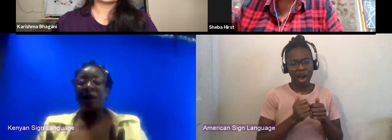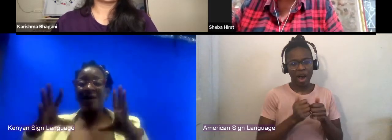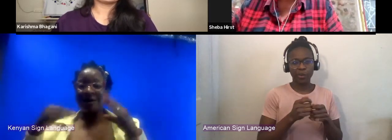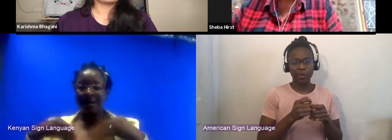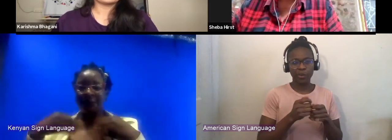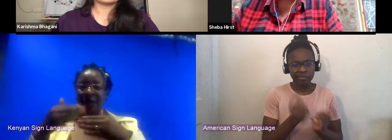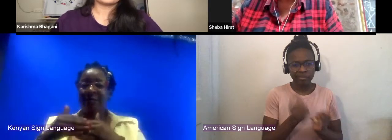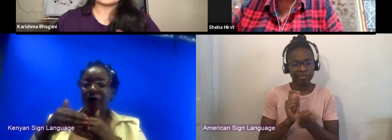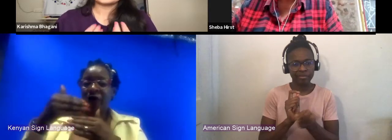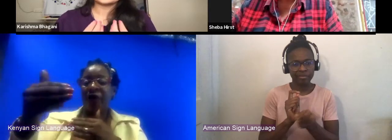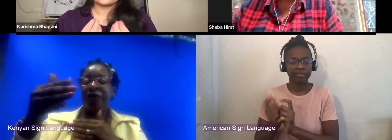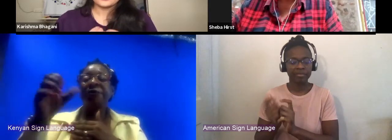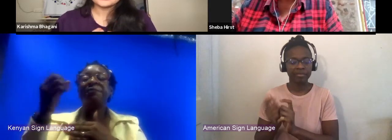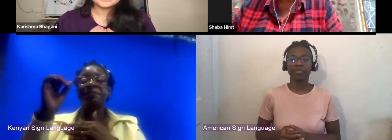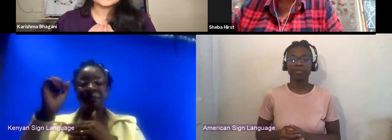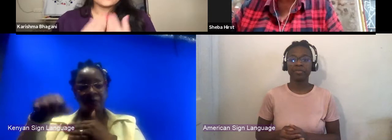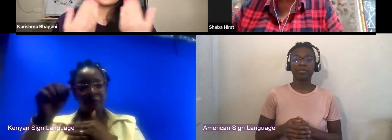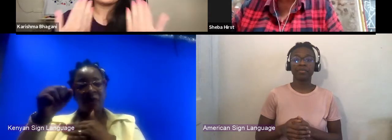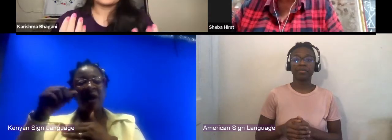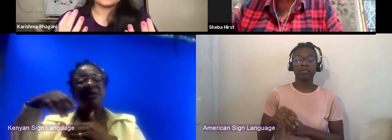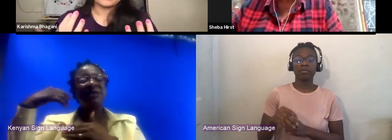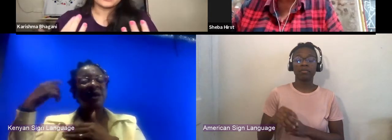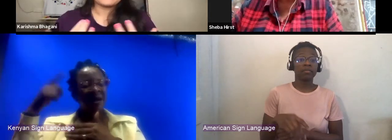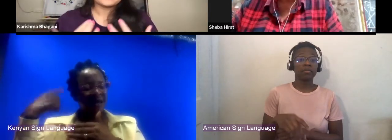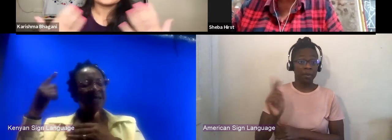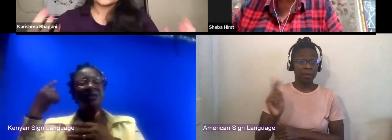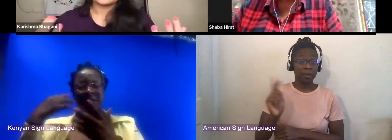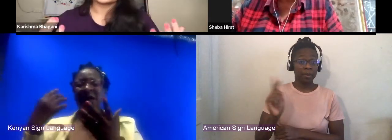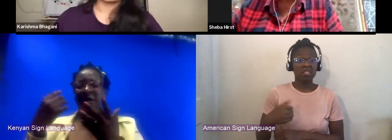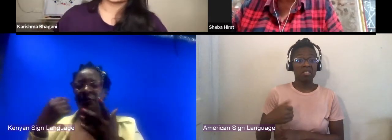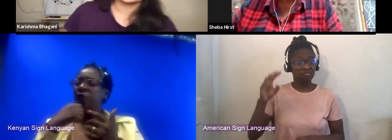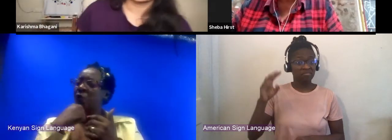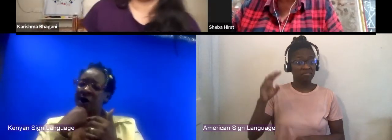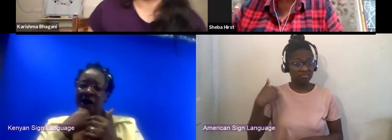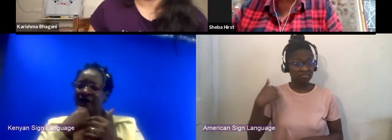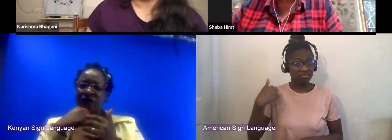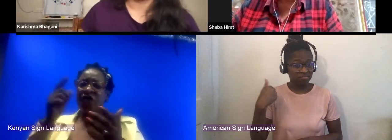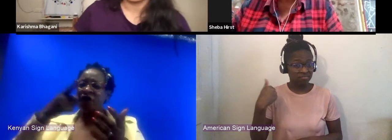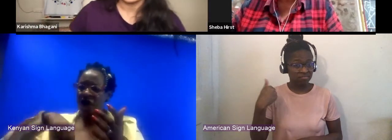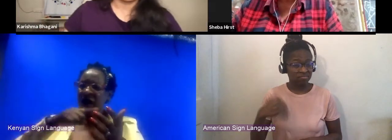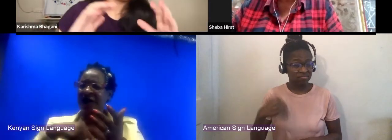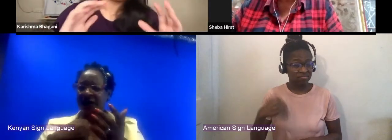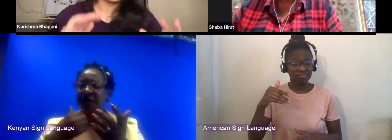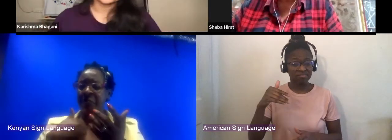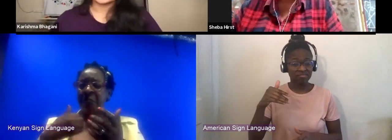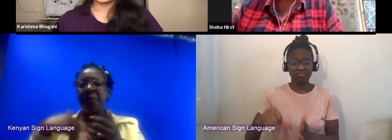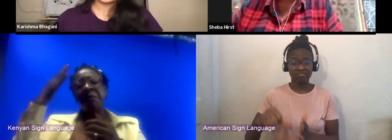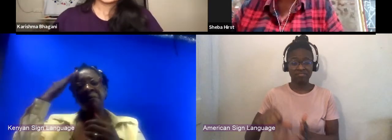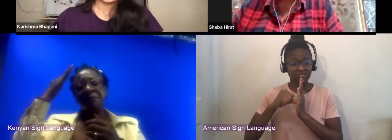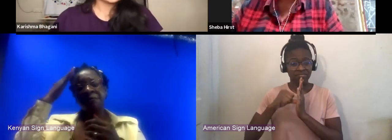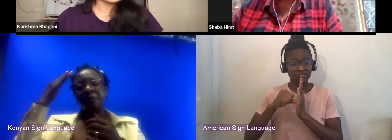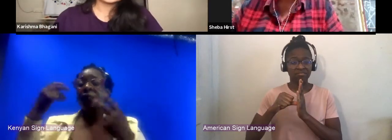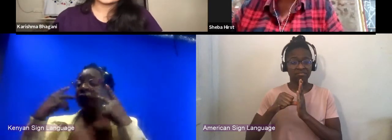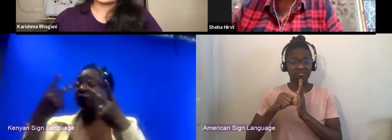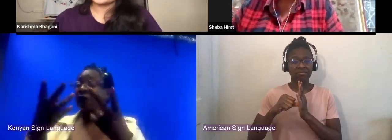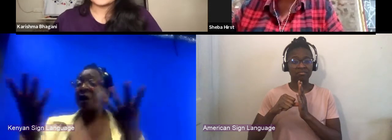and so wonderful at least for us. And so admirable when I'm in sharing the space with you to see how you're able to just so skillfully